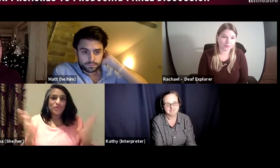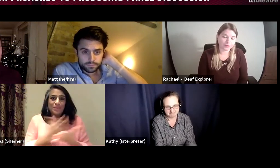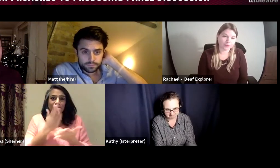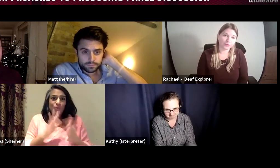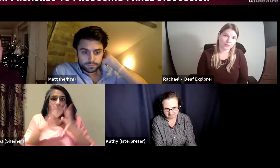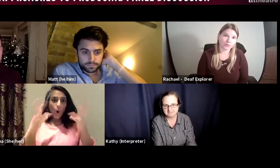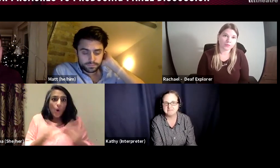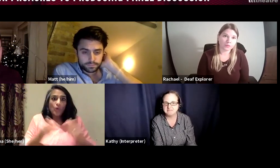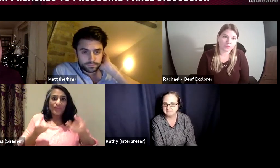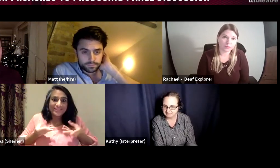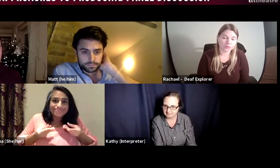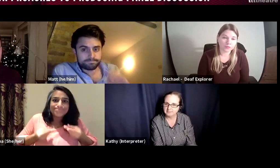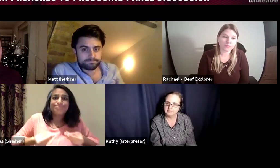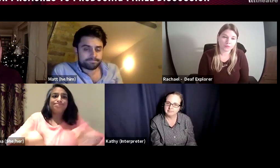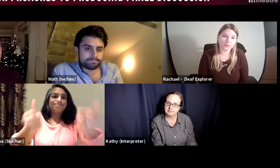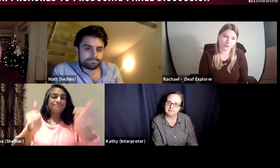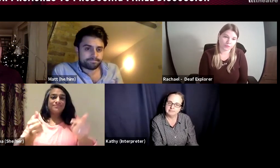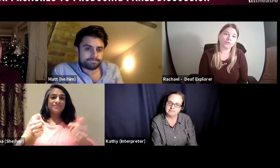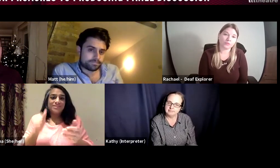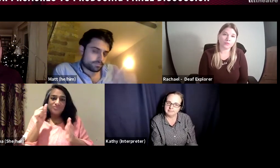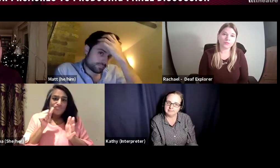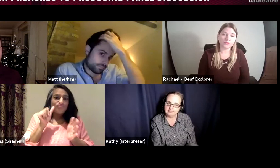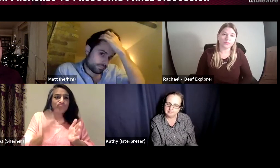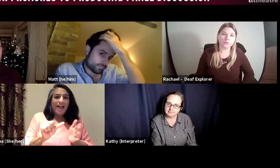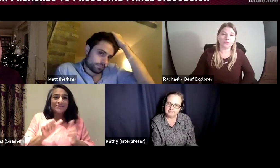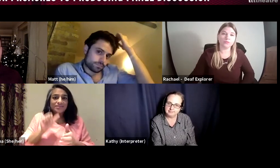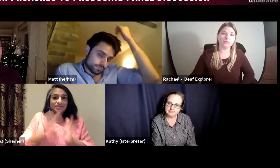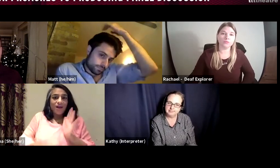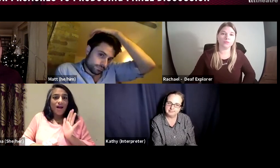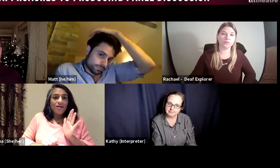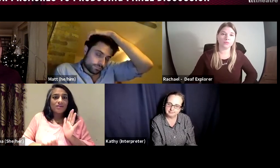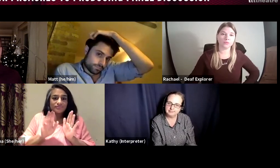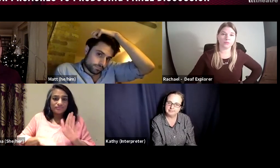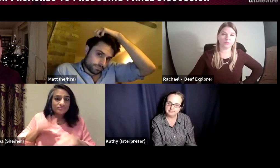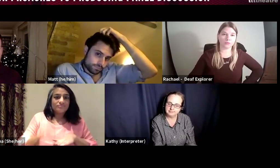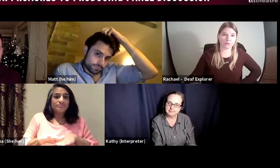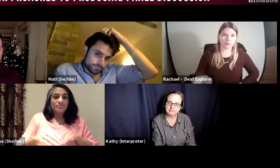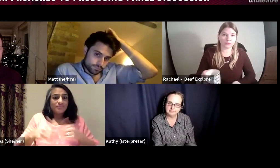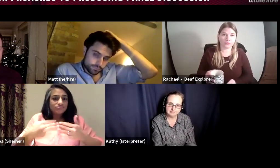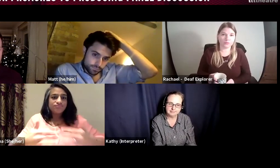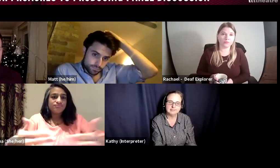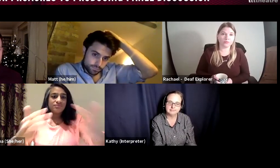at all levels. It's making sure that the whole project runs smoothly right from the beginning,